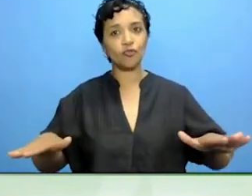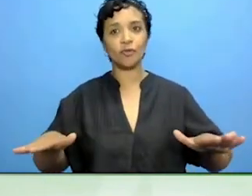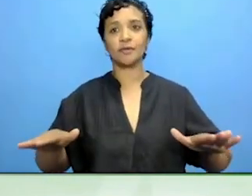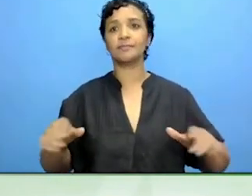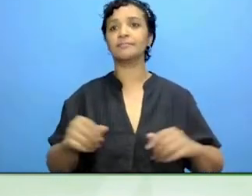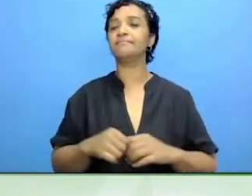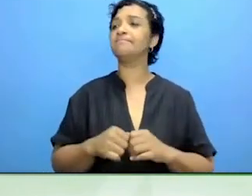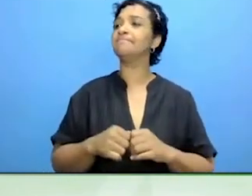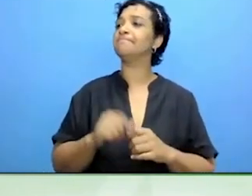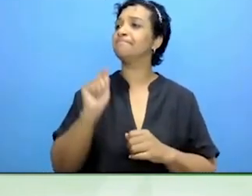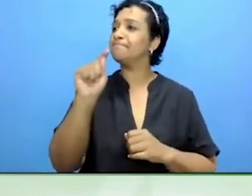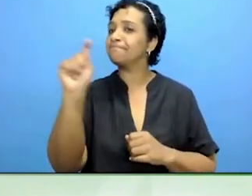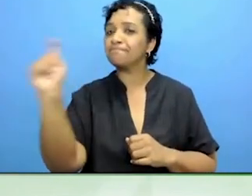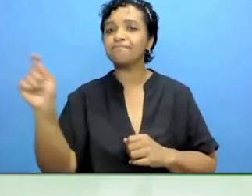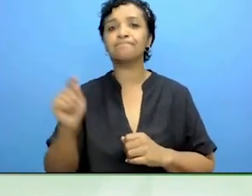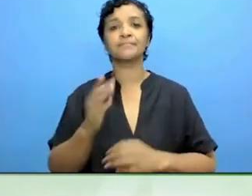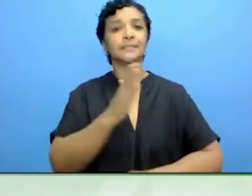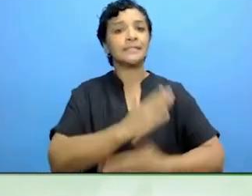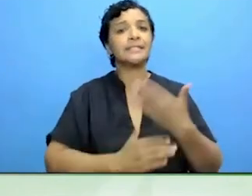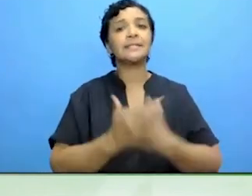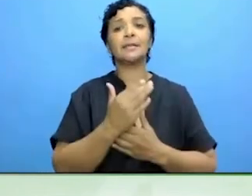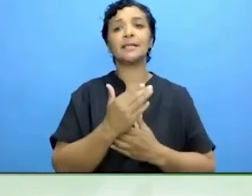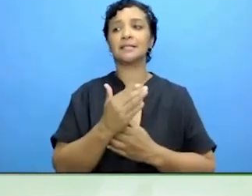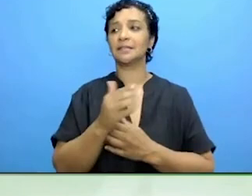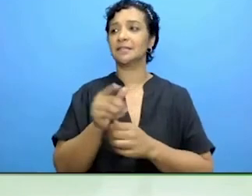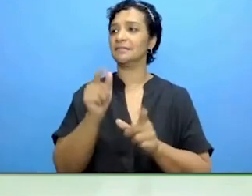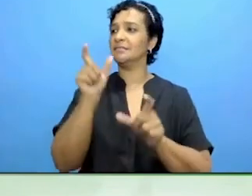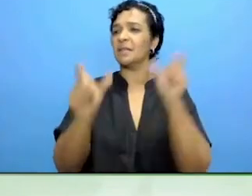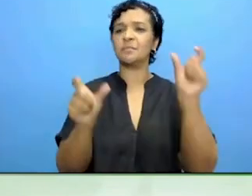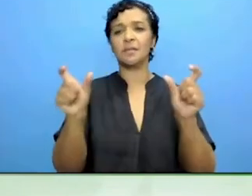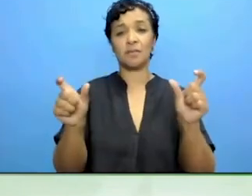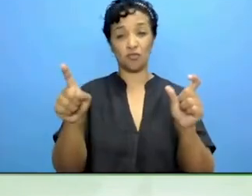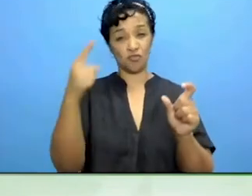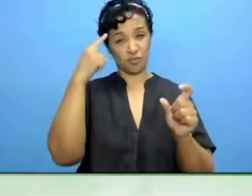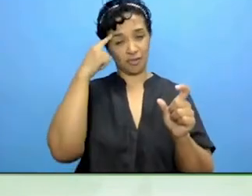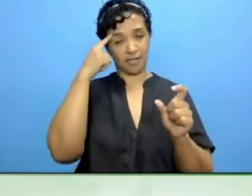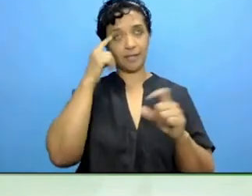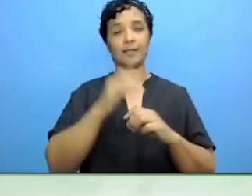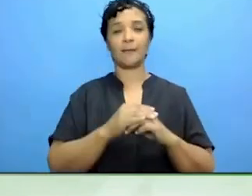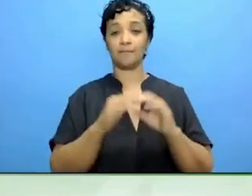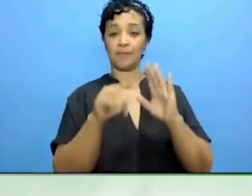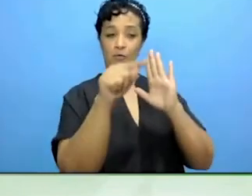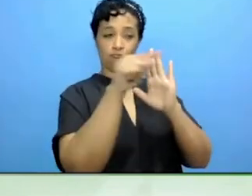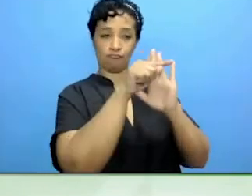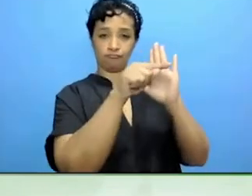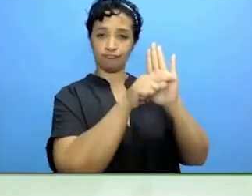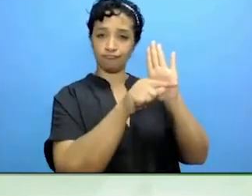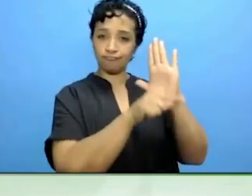disability, that there will be EU regulation of any type of